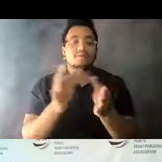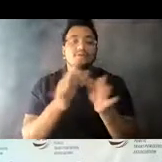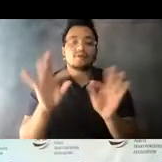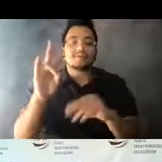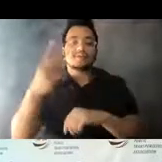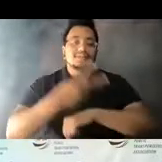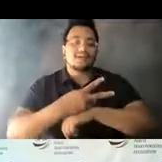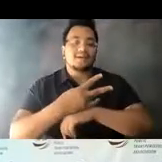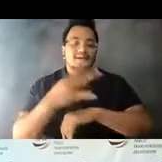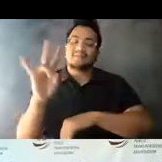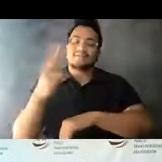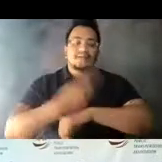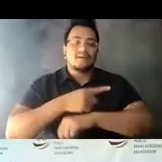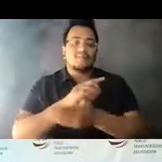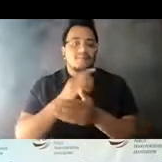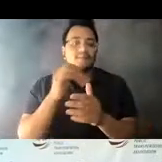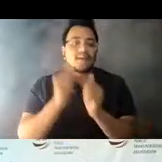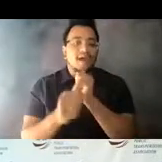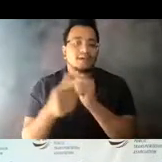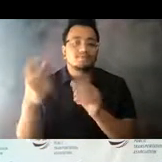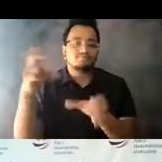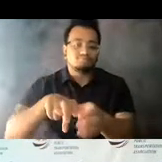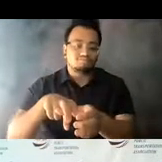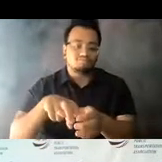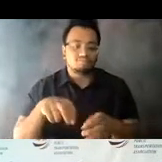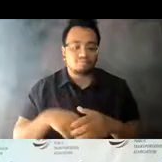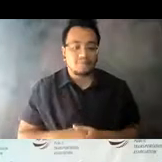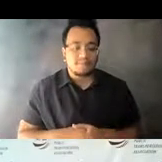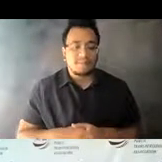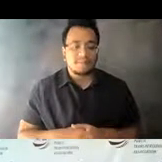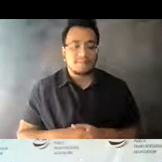14:16:05 These are just a few examples of what the industry is doing as we ramp up for